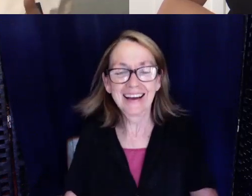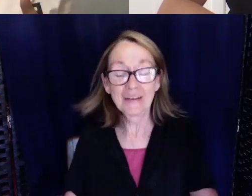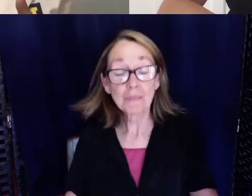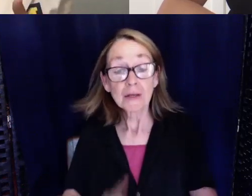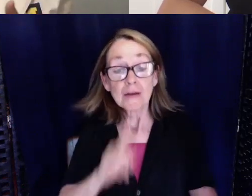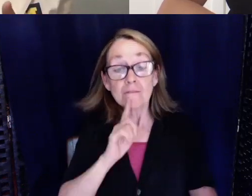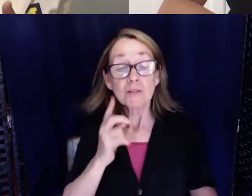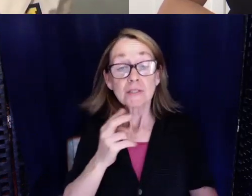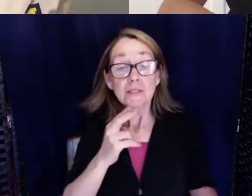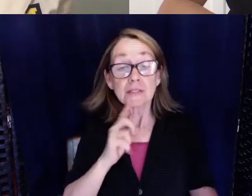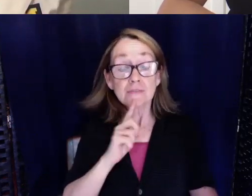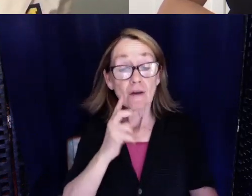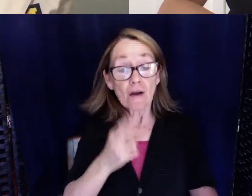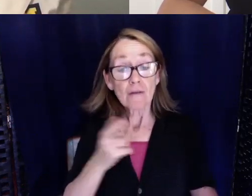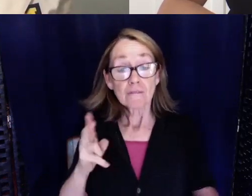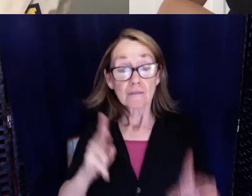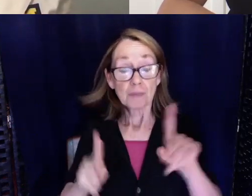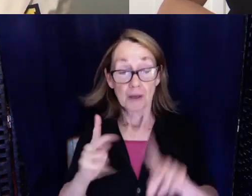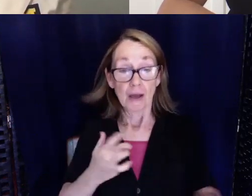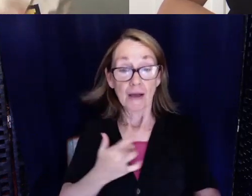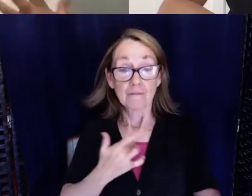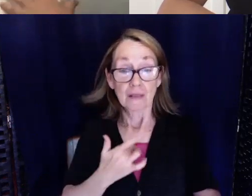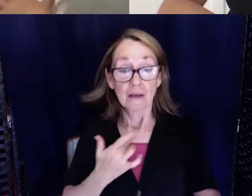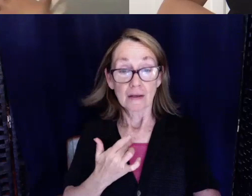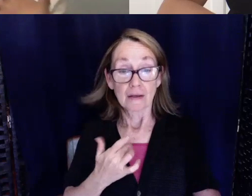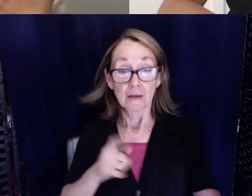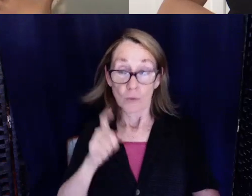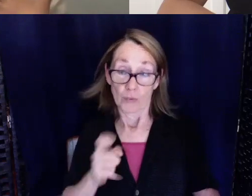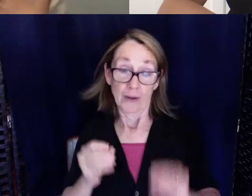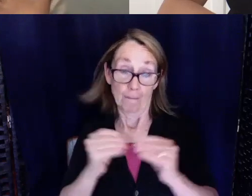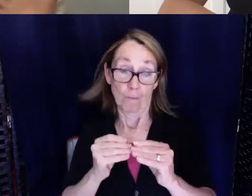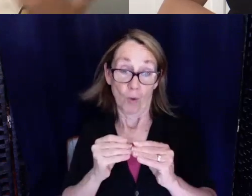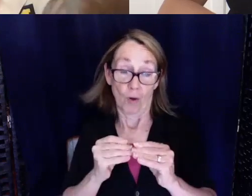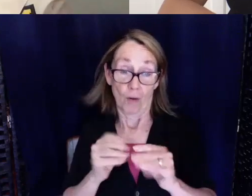population, I feel like that we need more of me, we need more Dr. Zazoves,